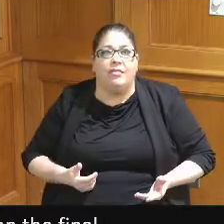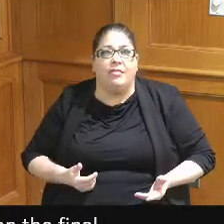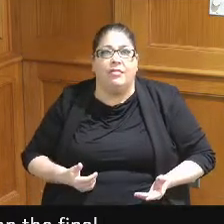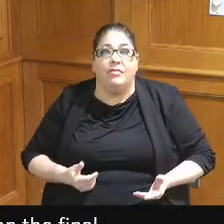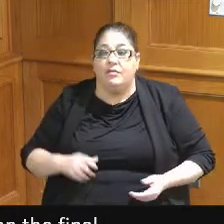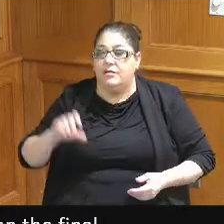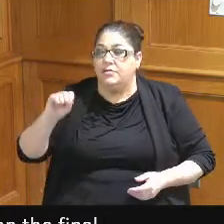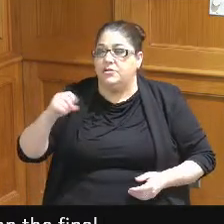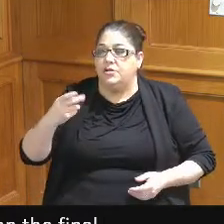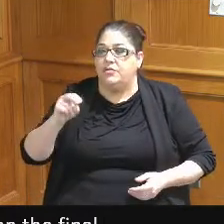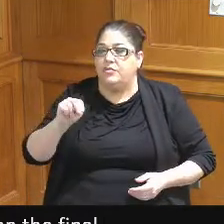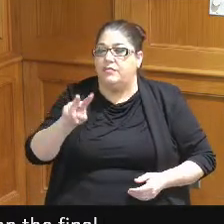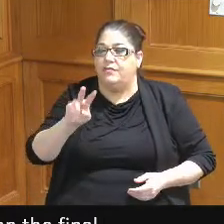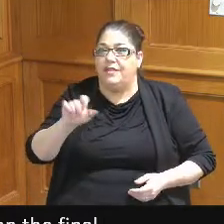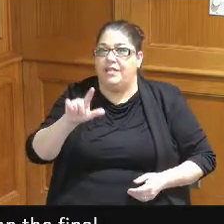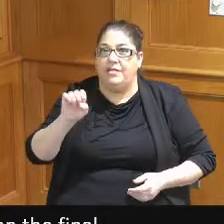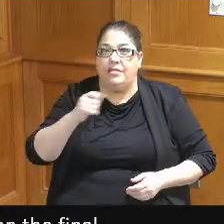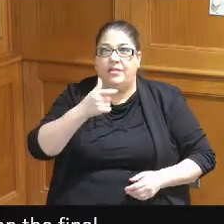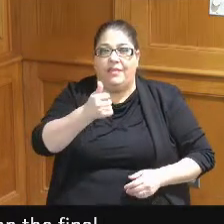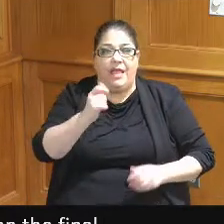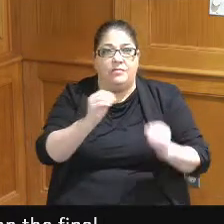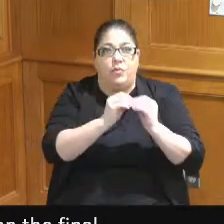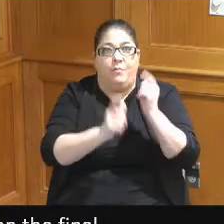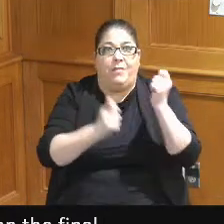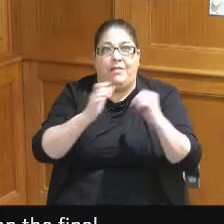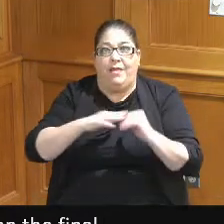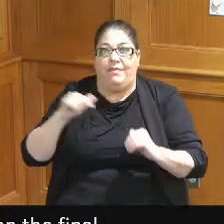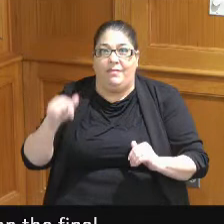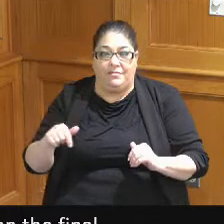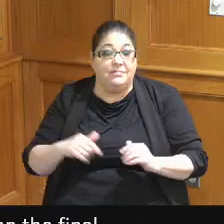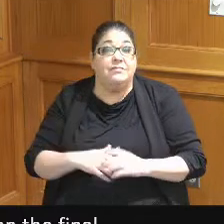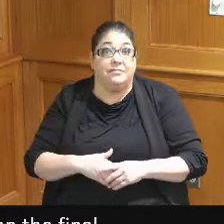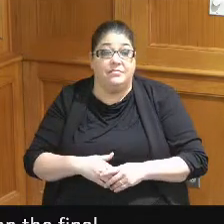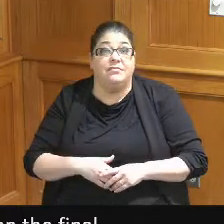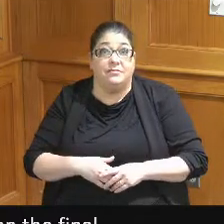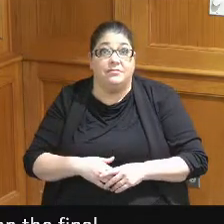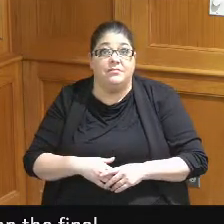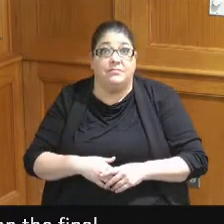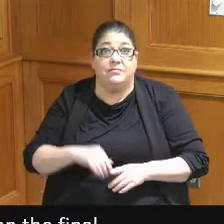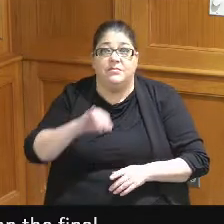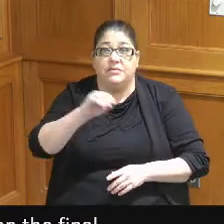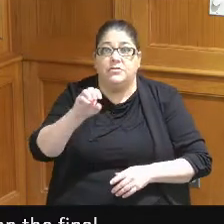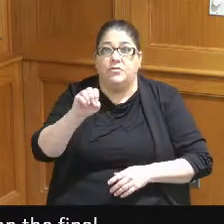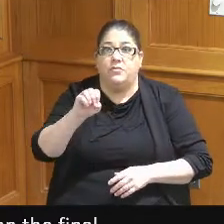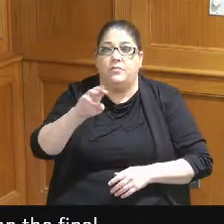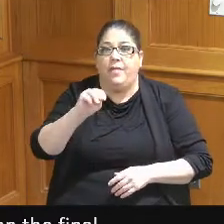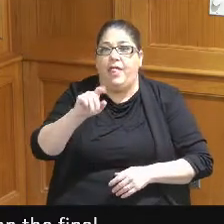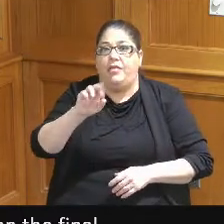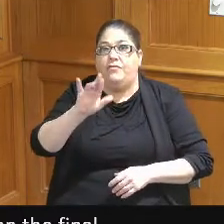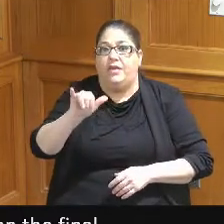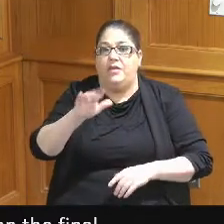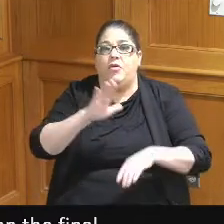Bill their expansion is bigger than this I hear according to Joe Mallory who's on the CFA board